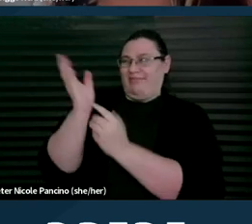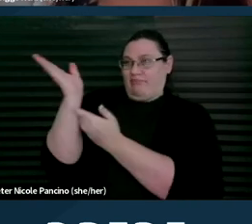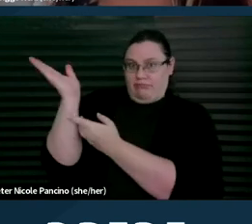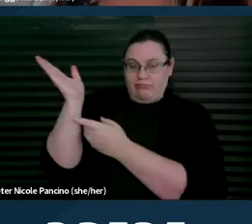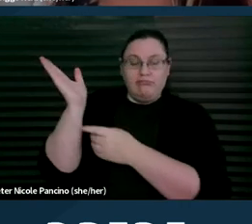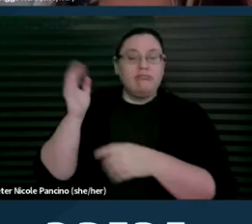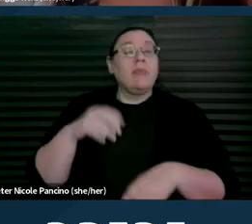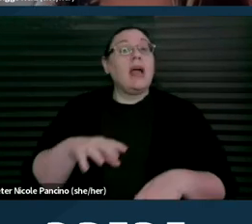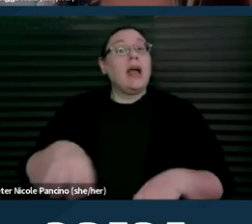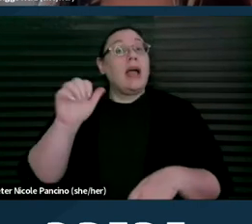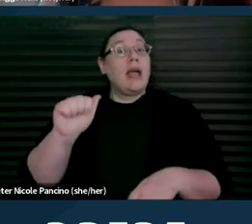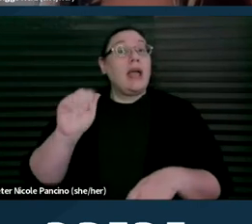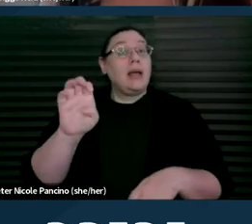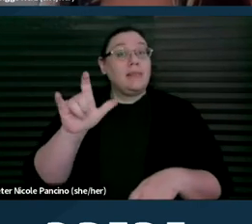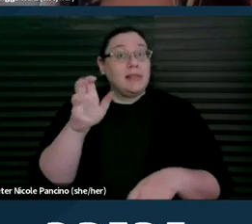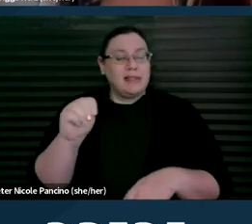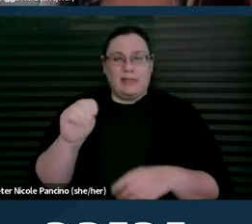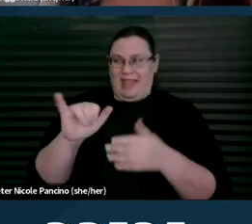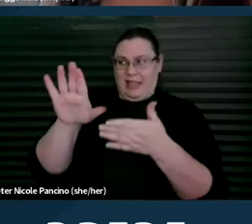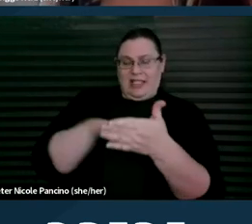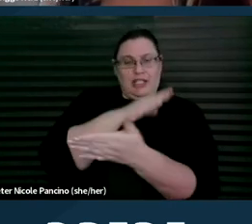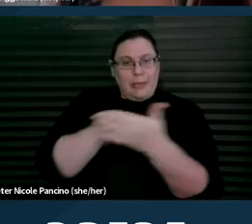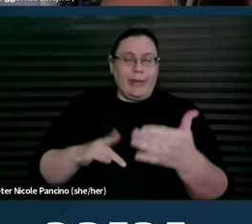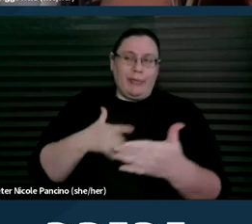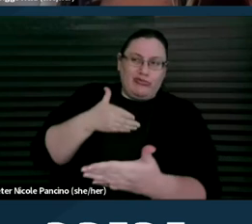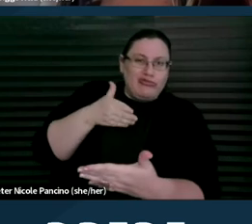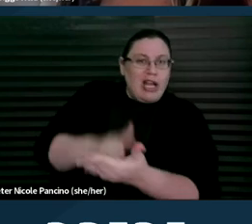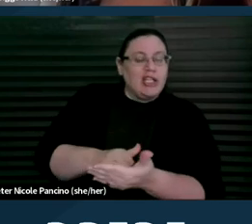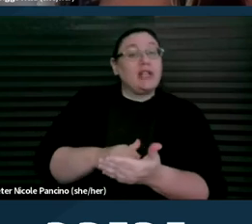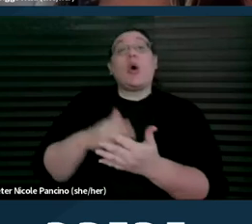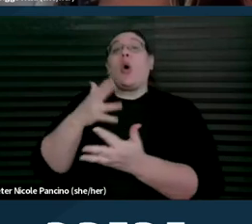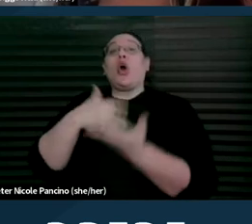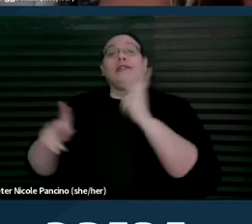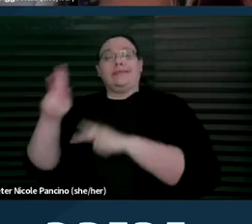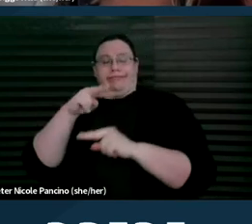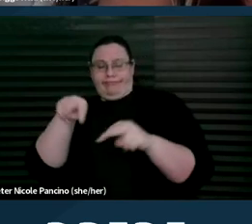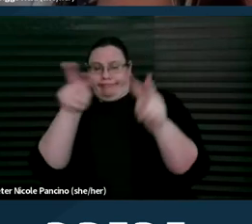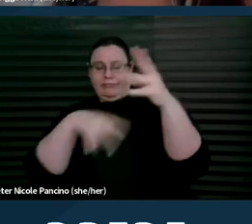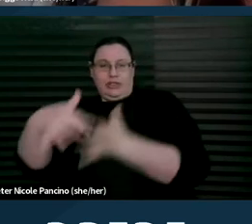Ableism is discrimination, prejudice or social prejudice against people with disabilities.